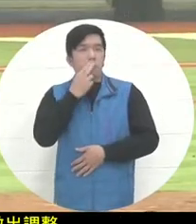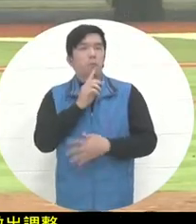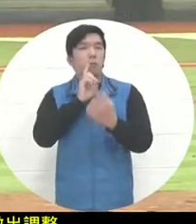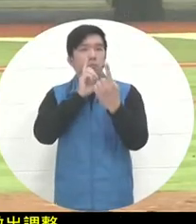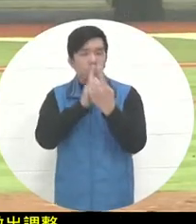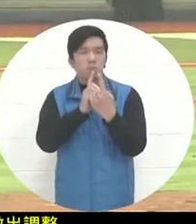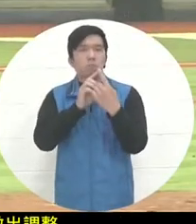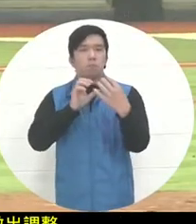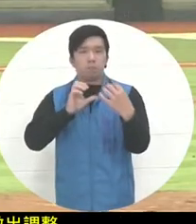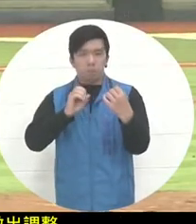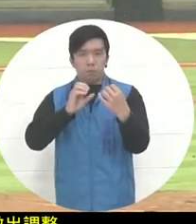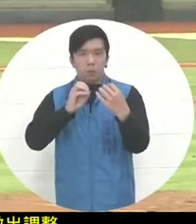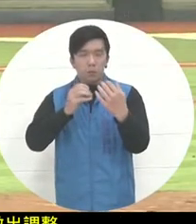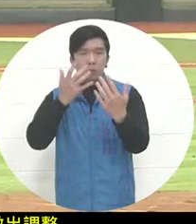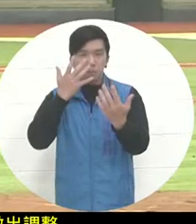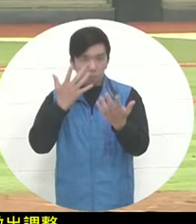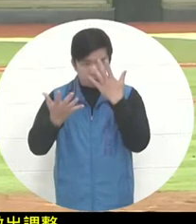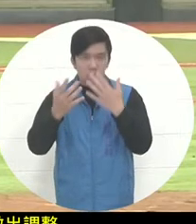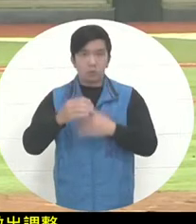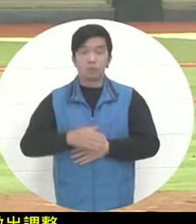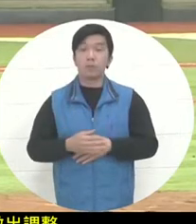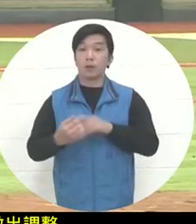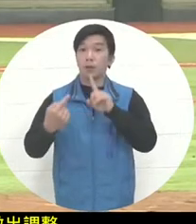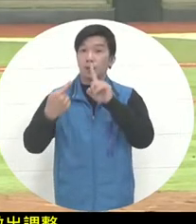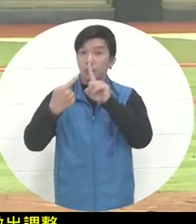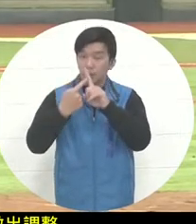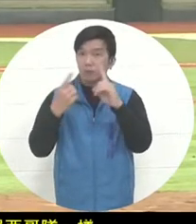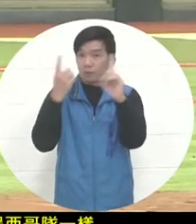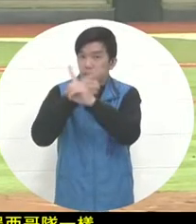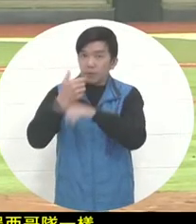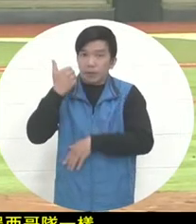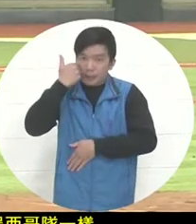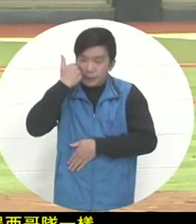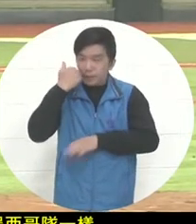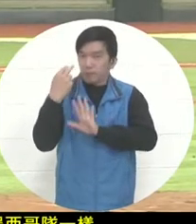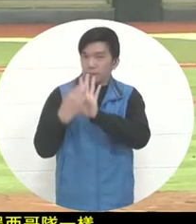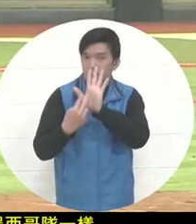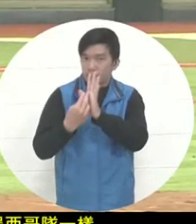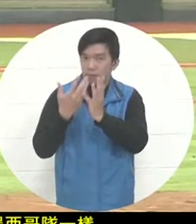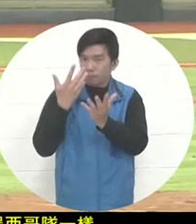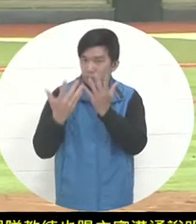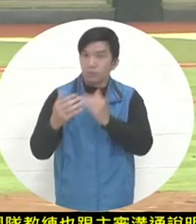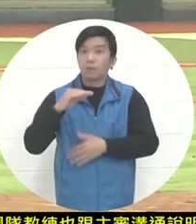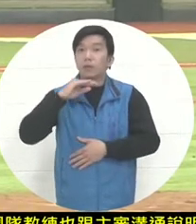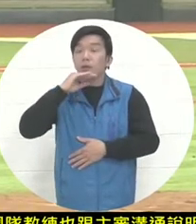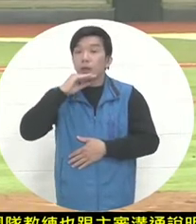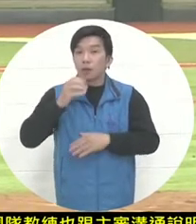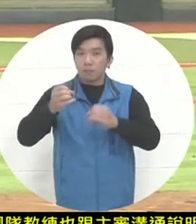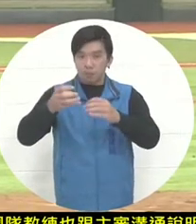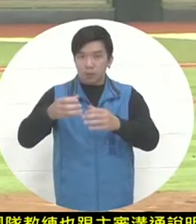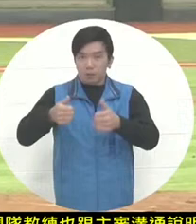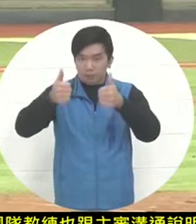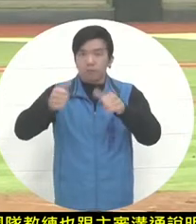with the referee . After confirming that the roster of players is correct, the game will be official. This half inning will officially begin. The